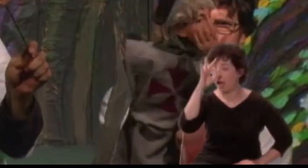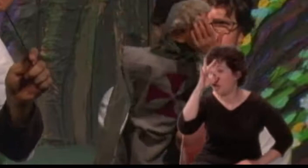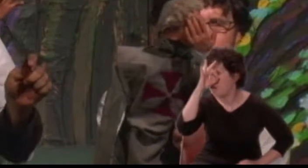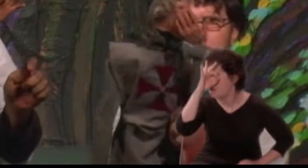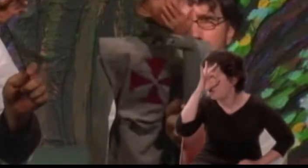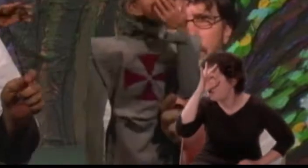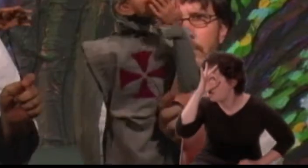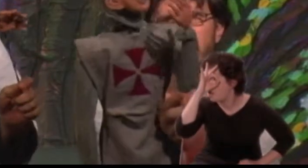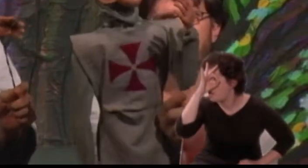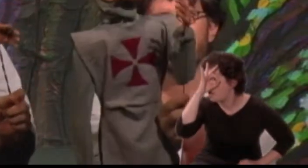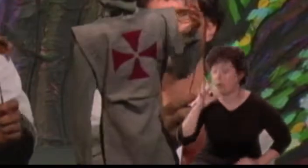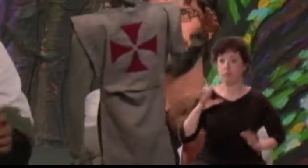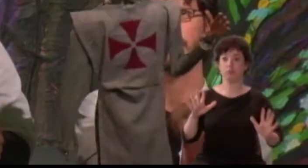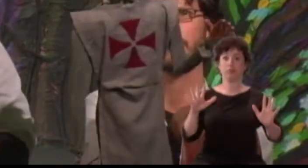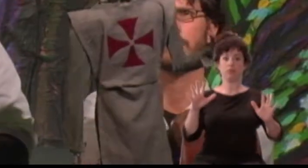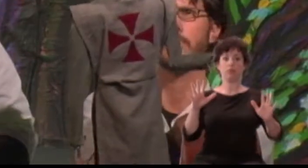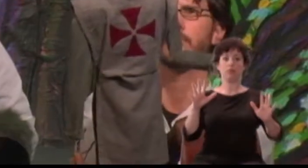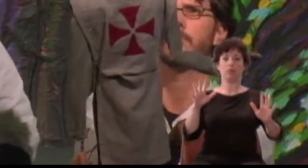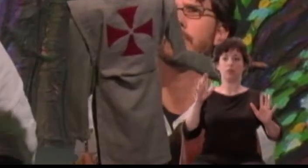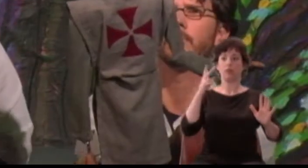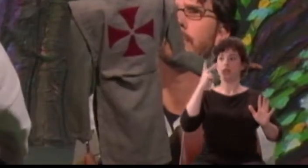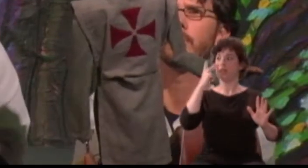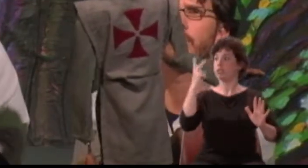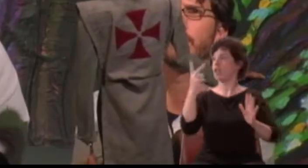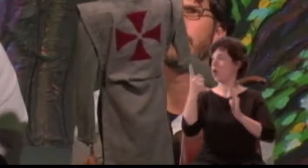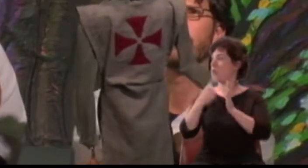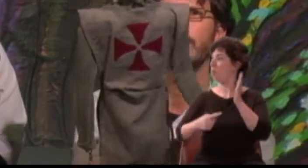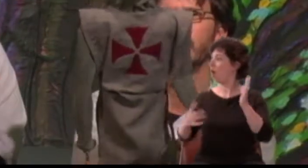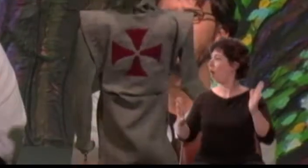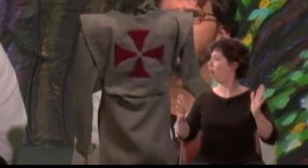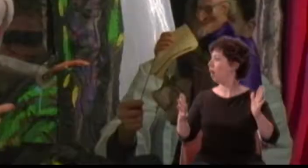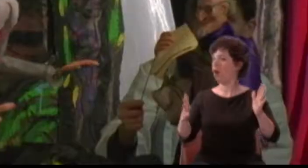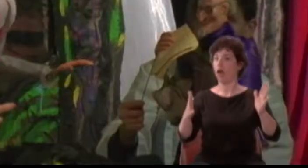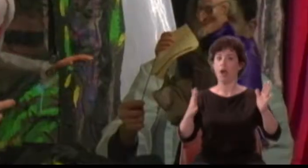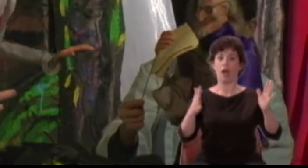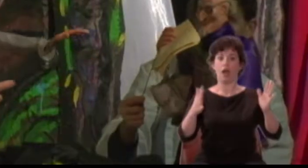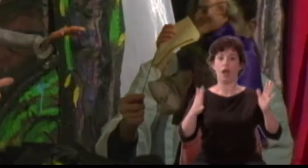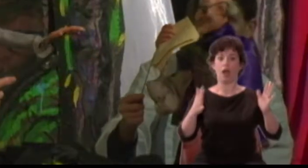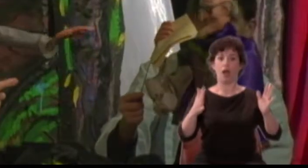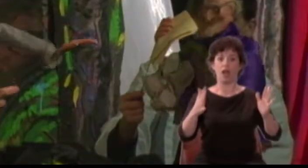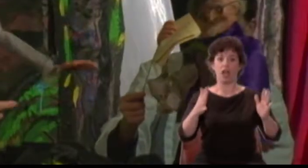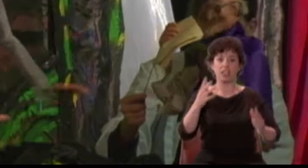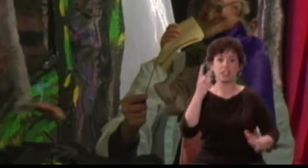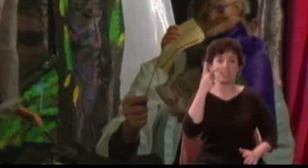Pyramus: But what see I? No Thisby do I see.